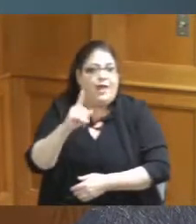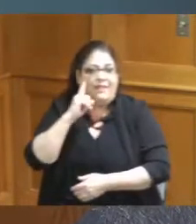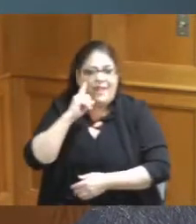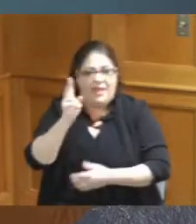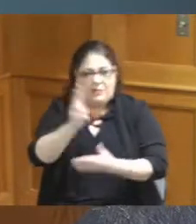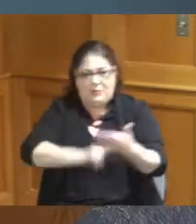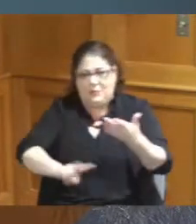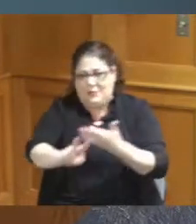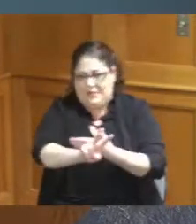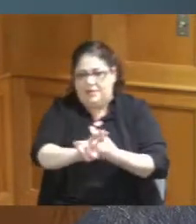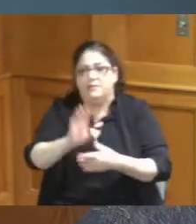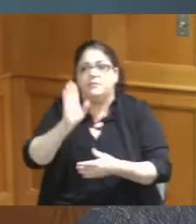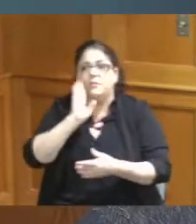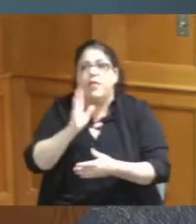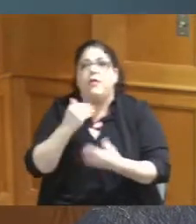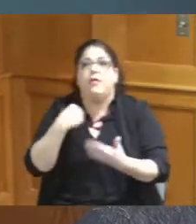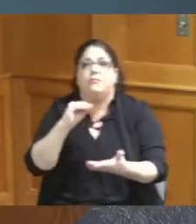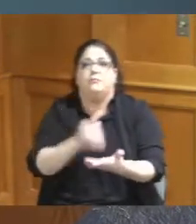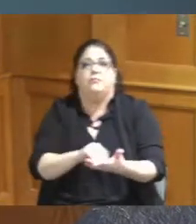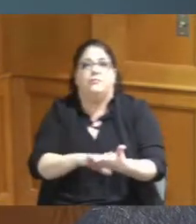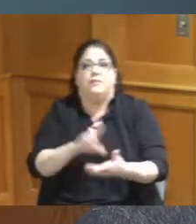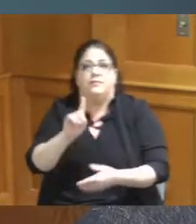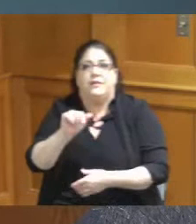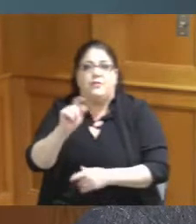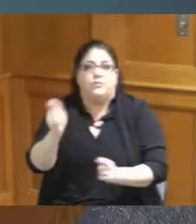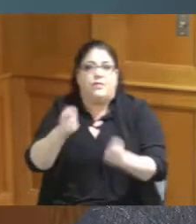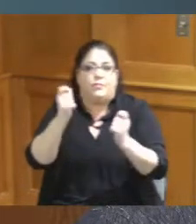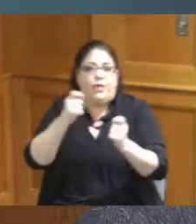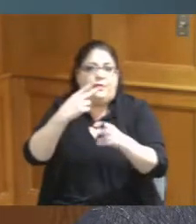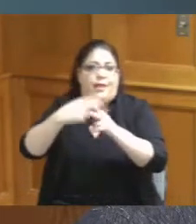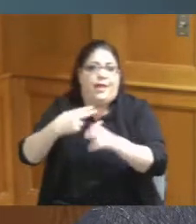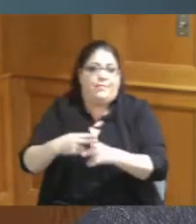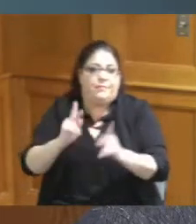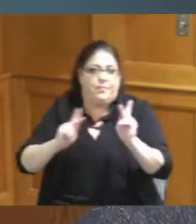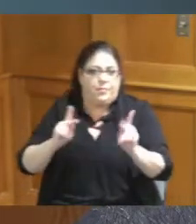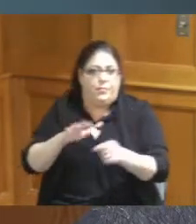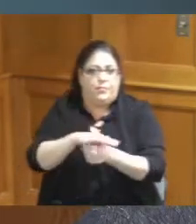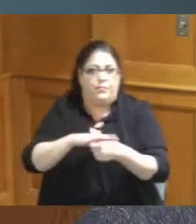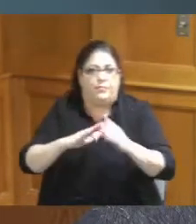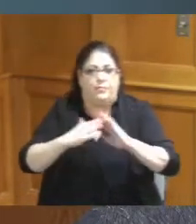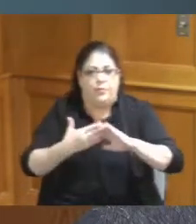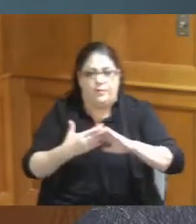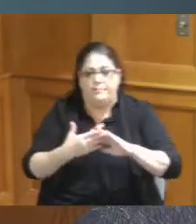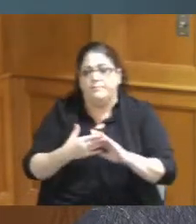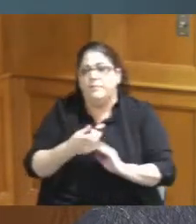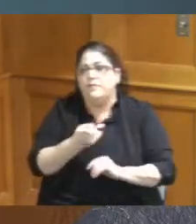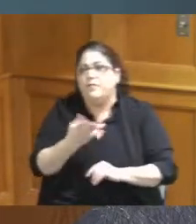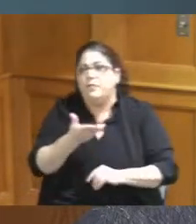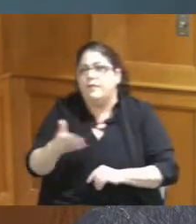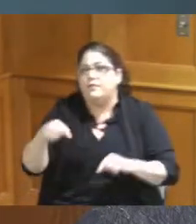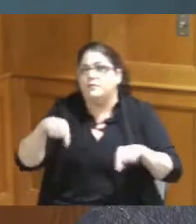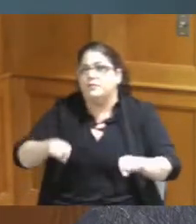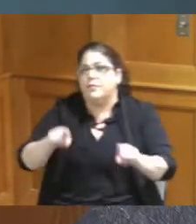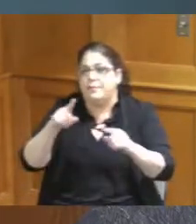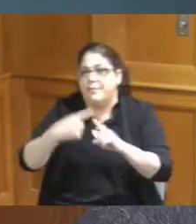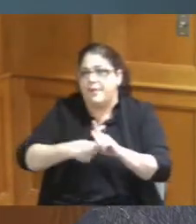weeks we'll get that date we will also have of a couple things during this month we will also have